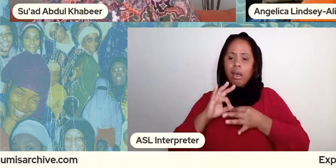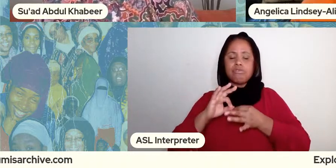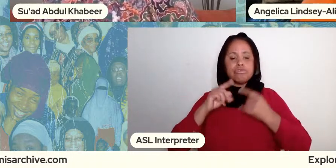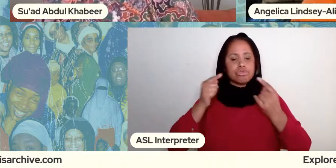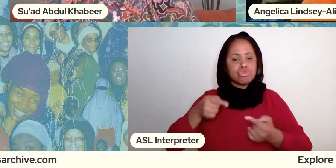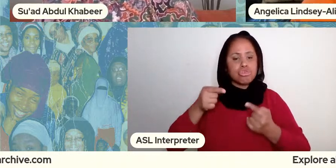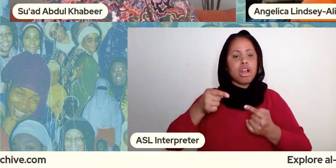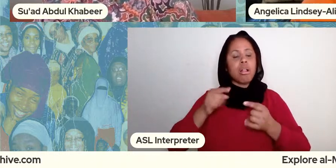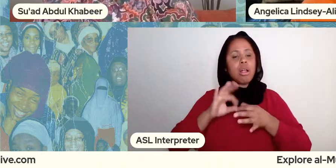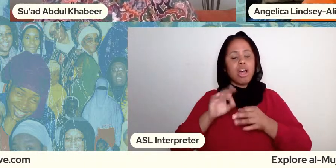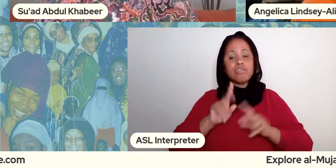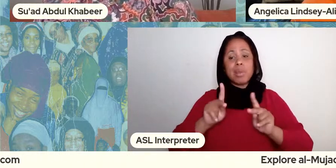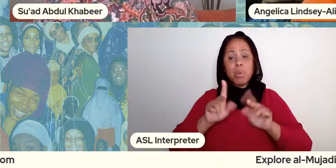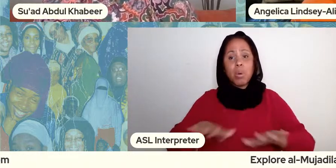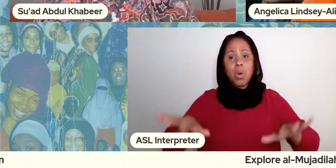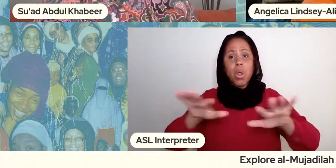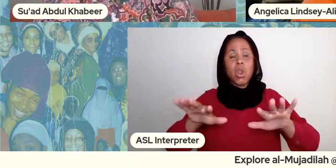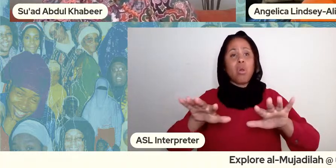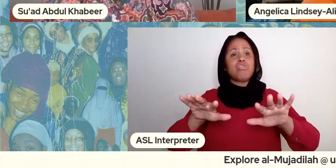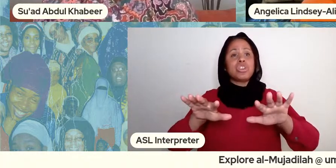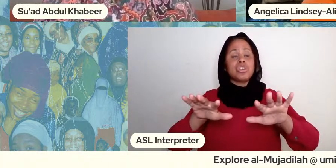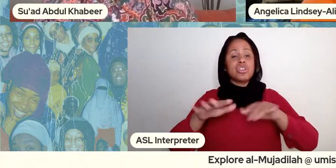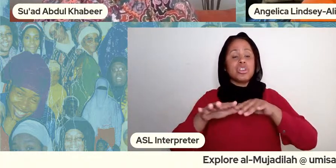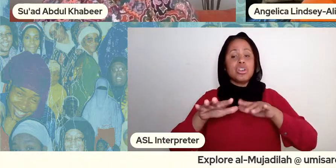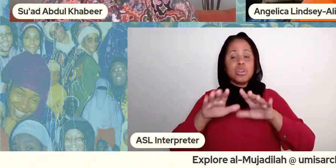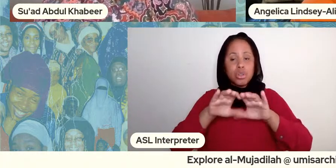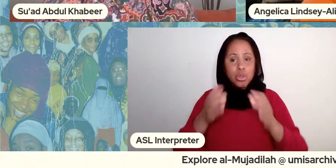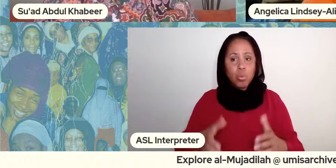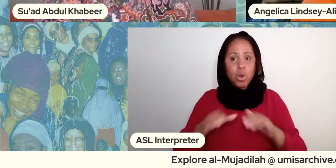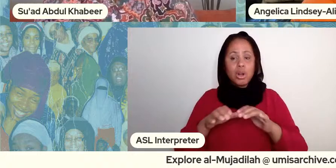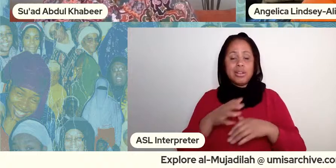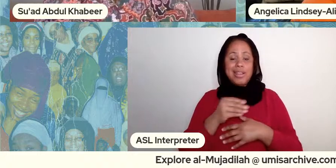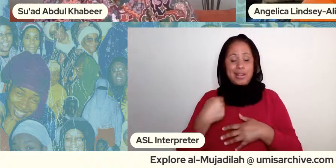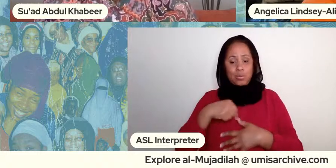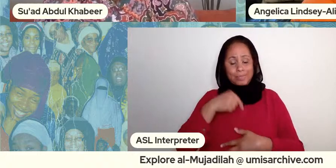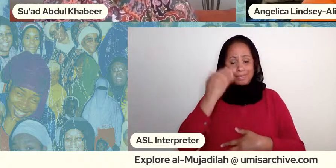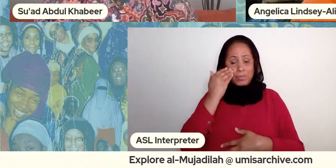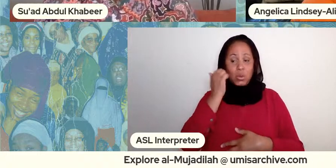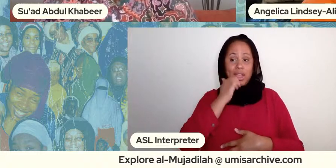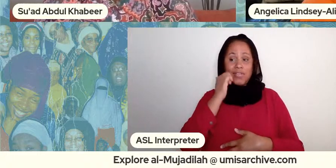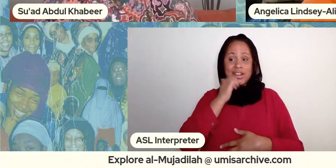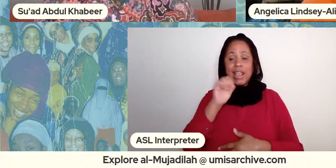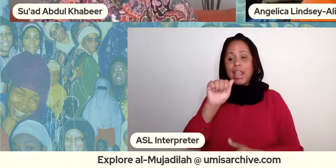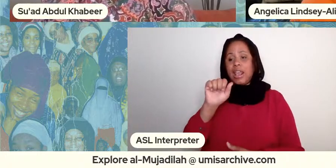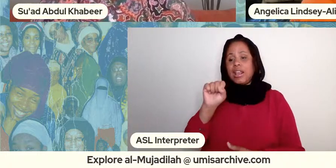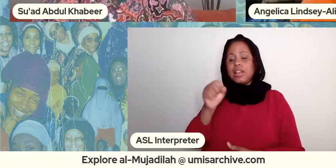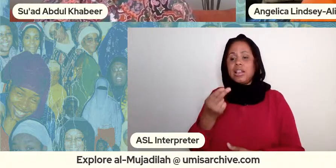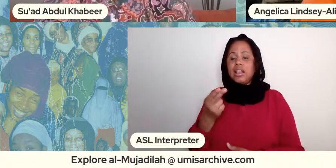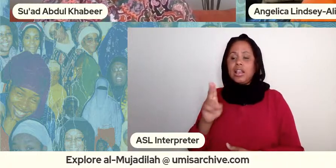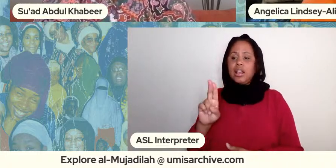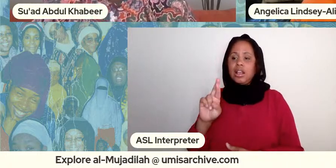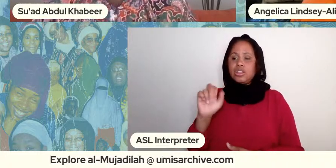every day is ashura in every land is cardabola and so i welcome you all to our discussion today